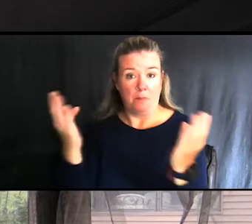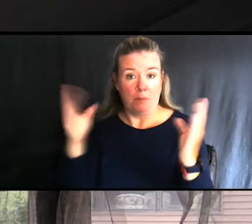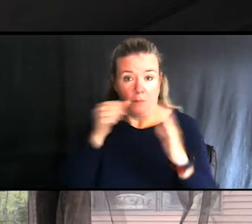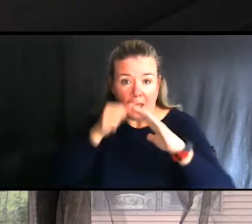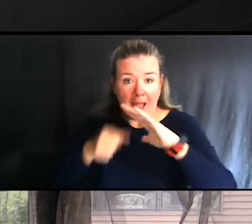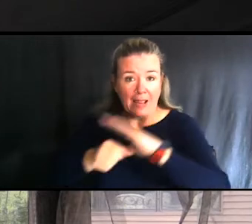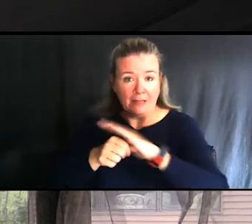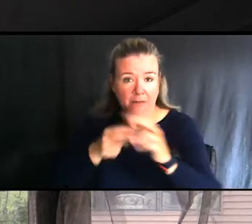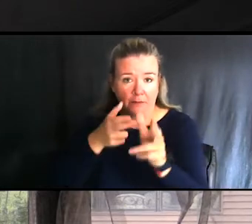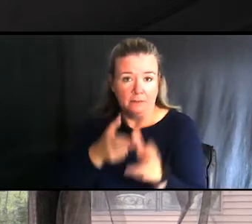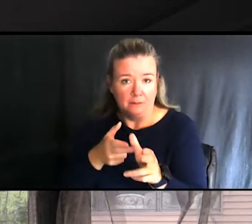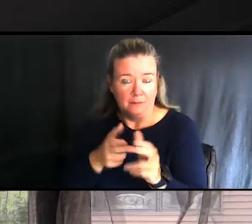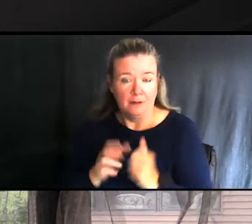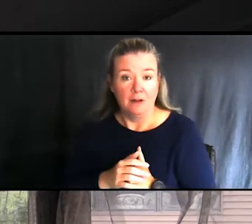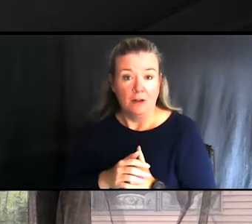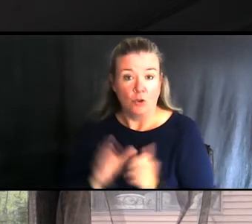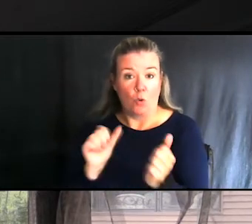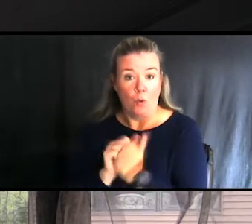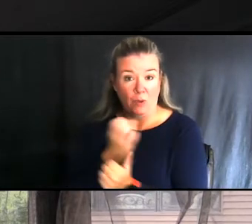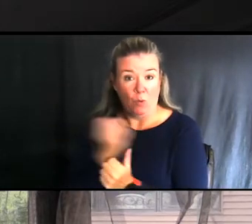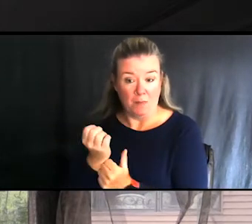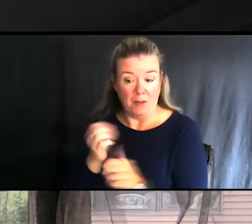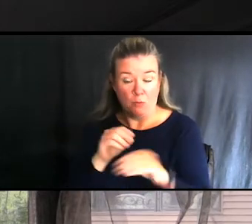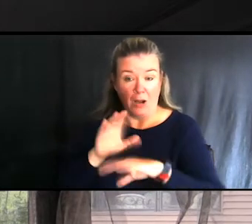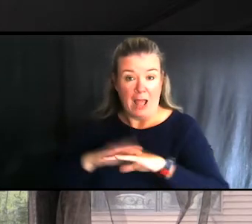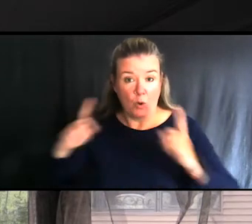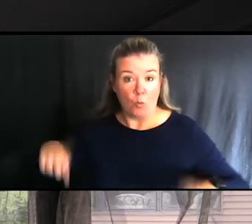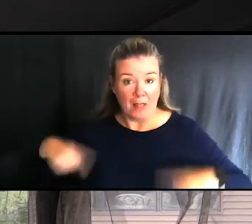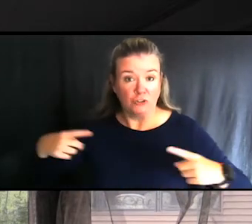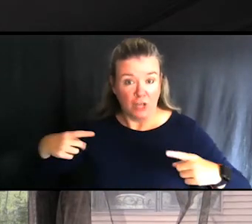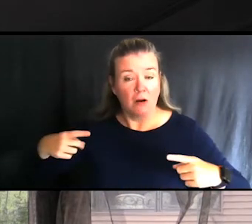For mounting the equipment, instead of putting it on a wheelchair we built a table.